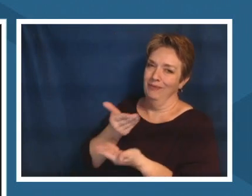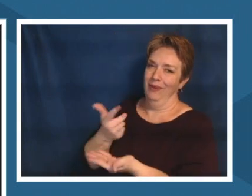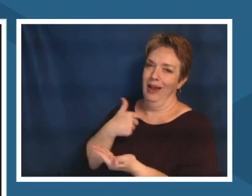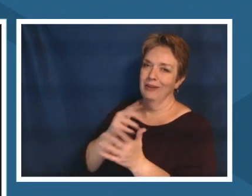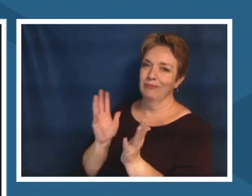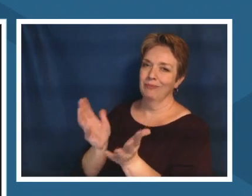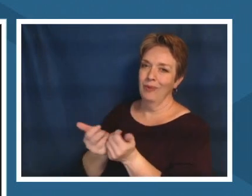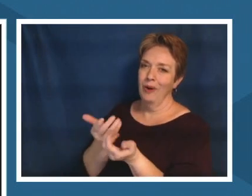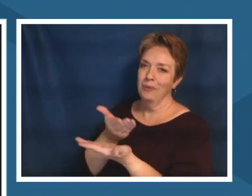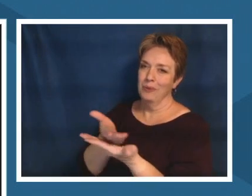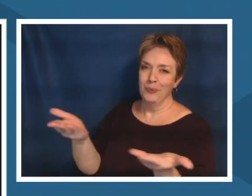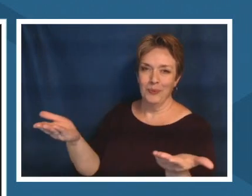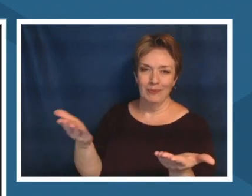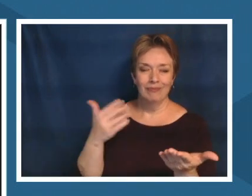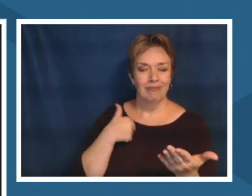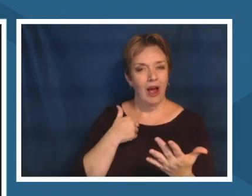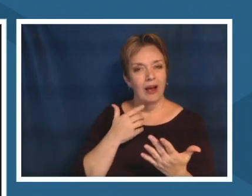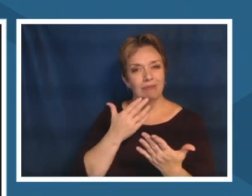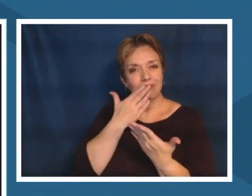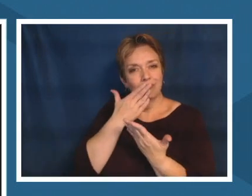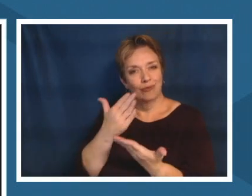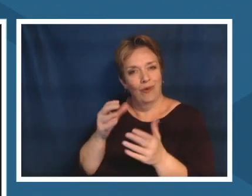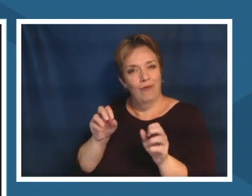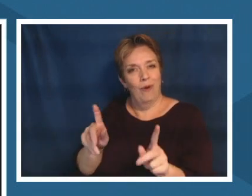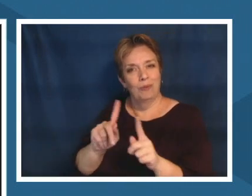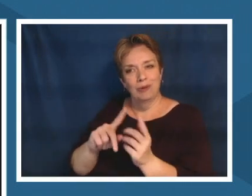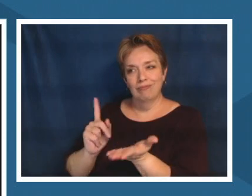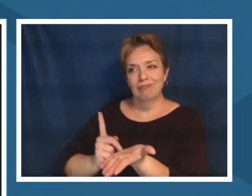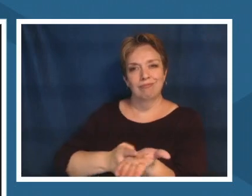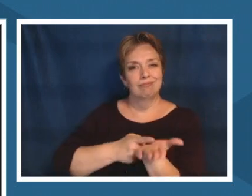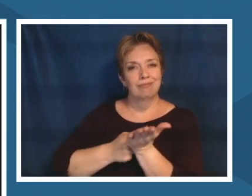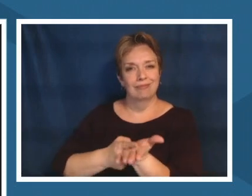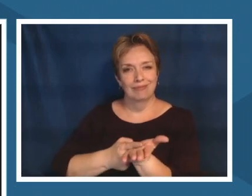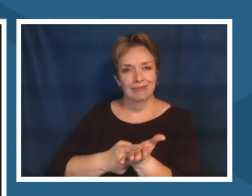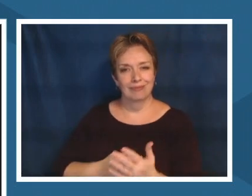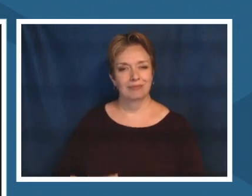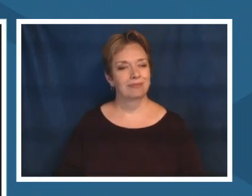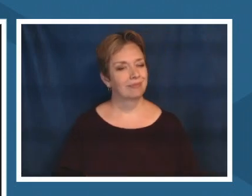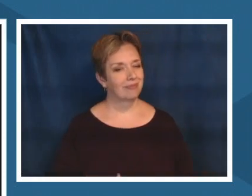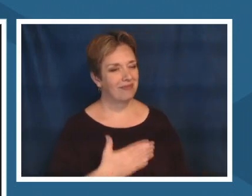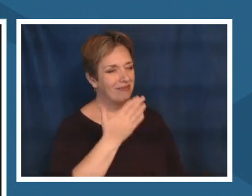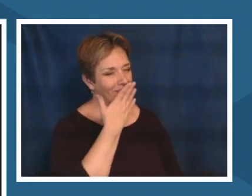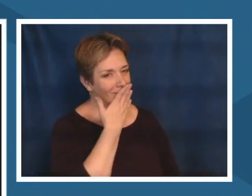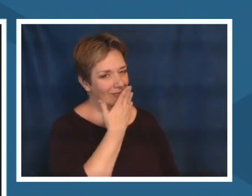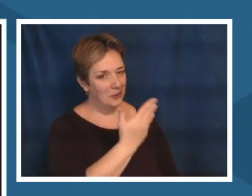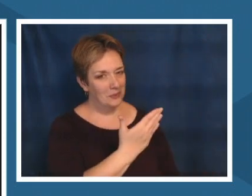really discuss this thank you lynette thank you autumn